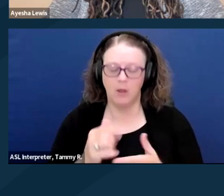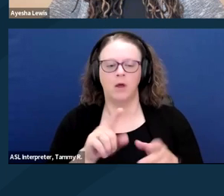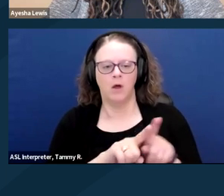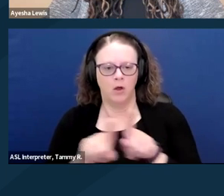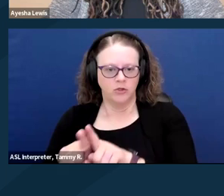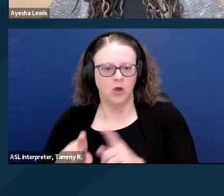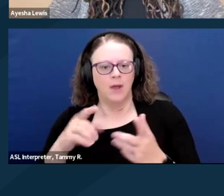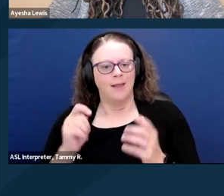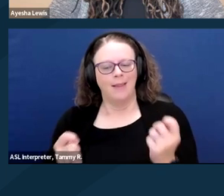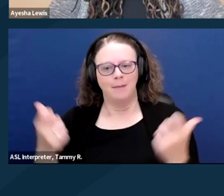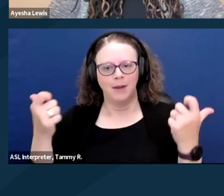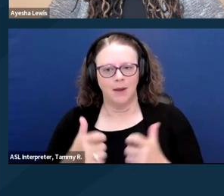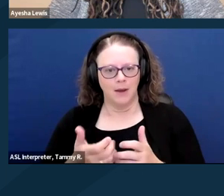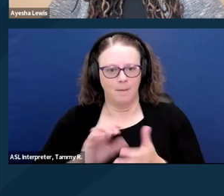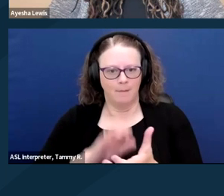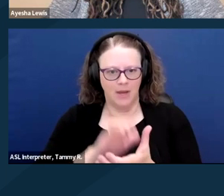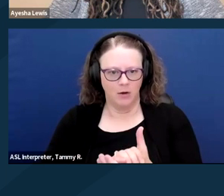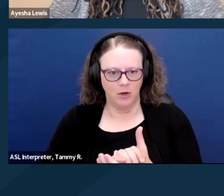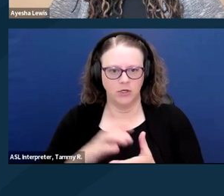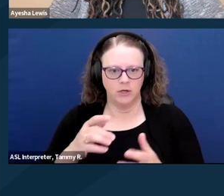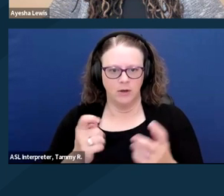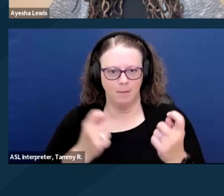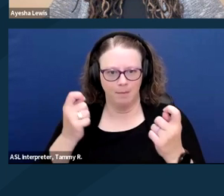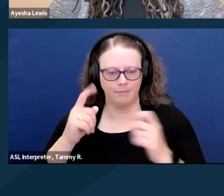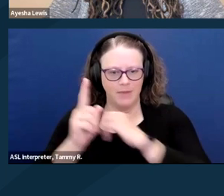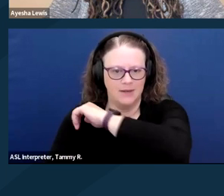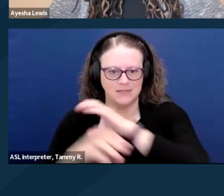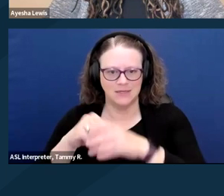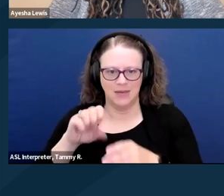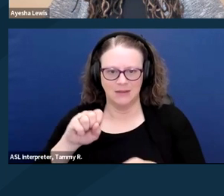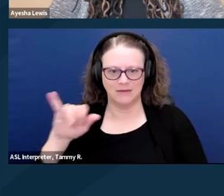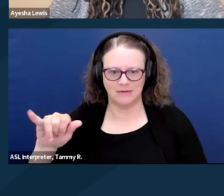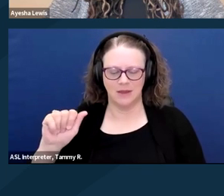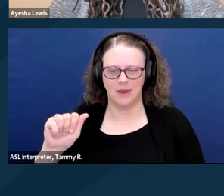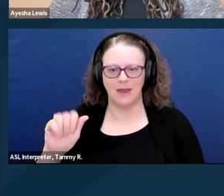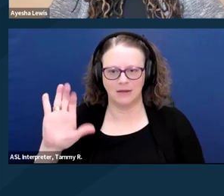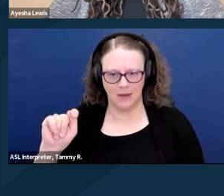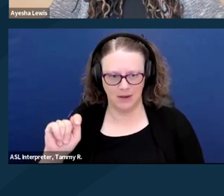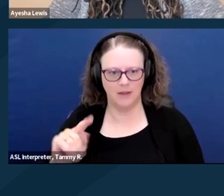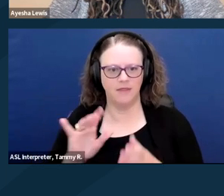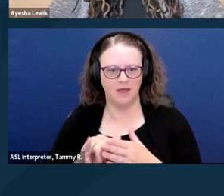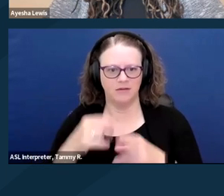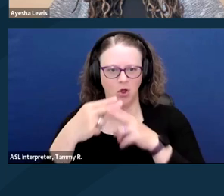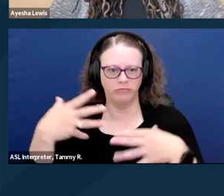otherwise known as EMPSA, which would address many of the SSI penalties for people